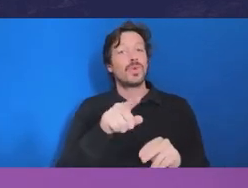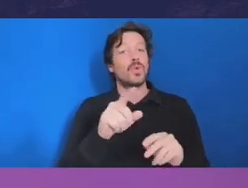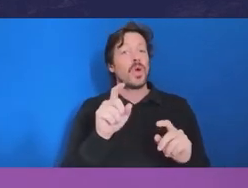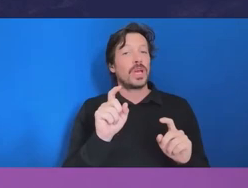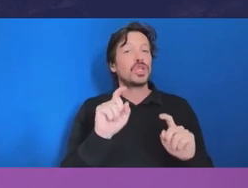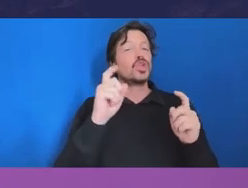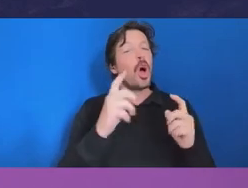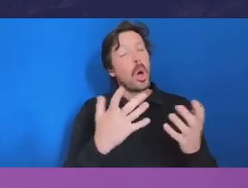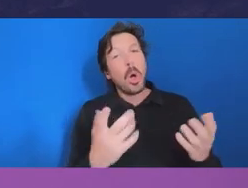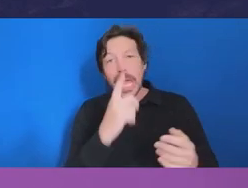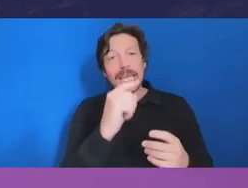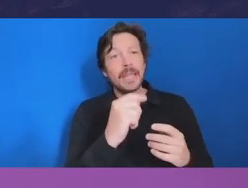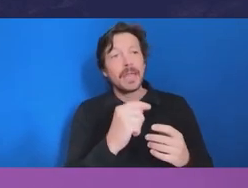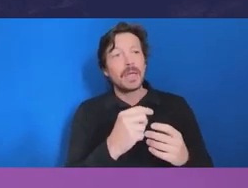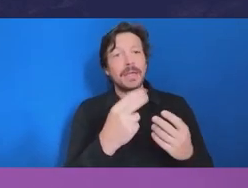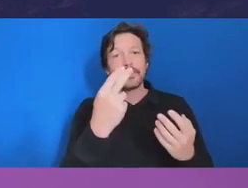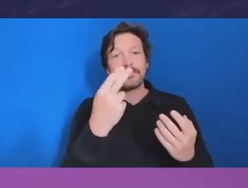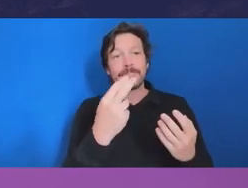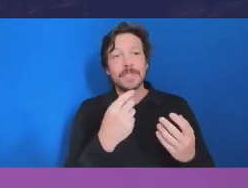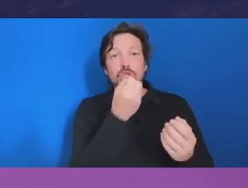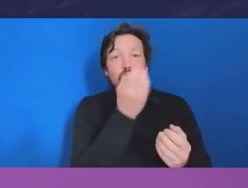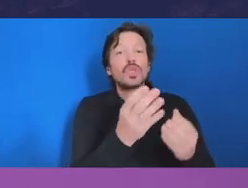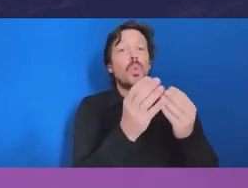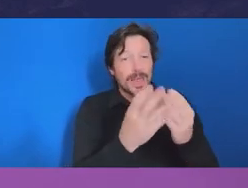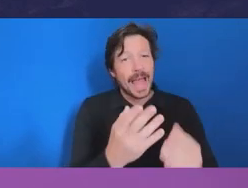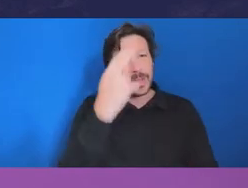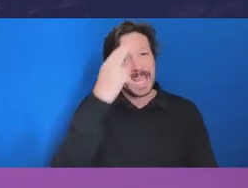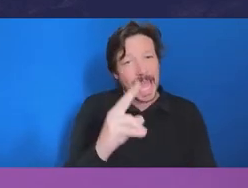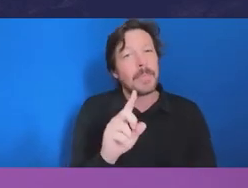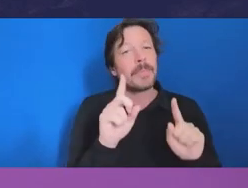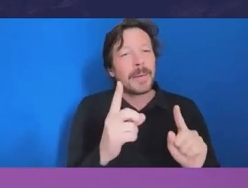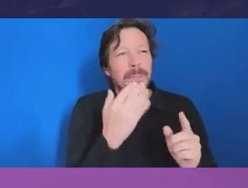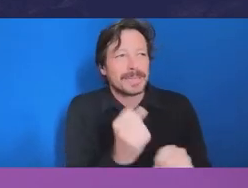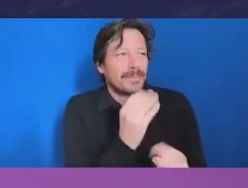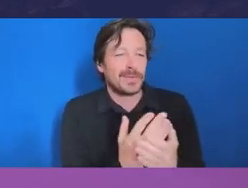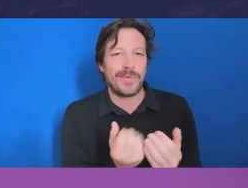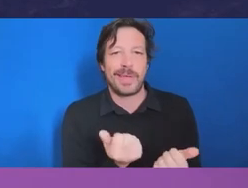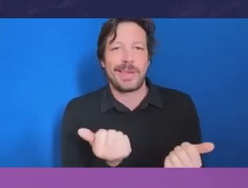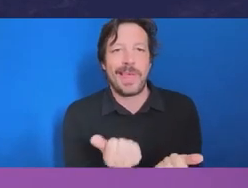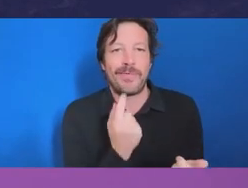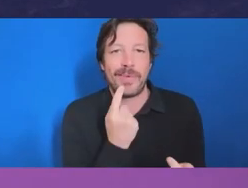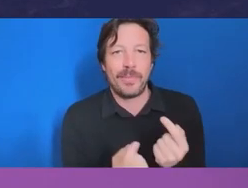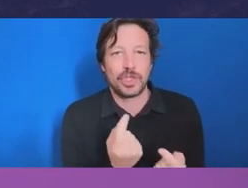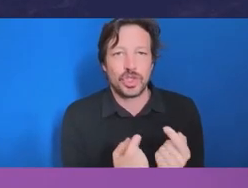provide enough to give us the material to decide if there is something there that we should be looking at.